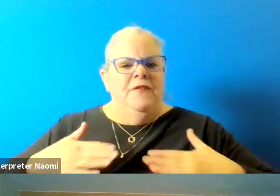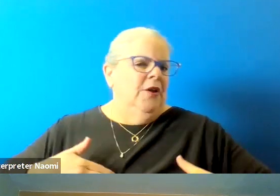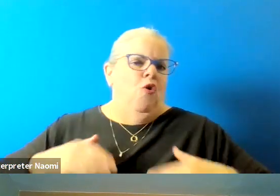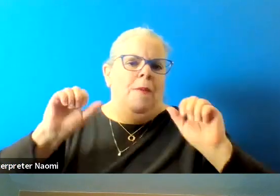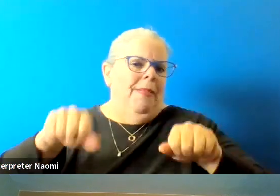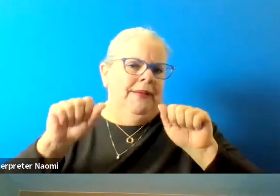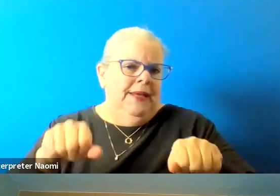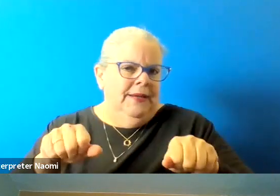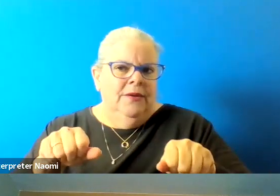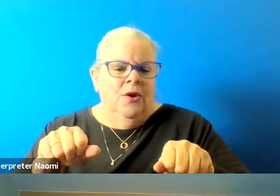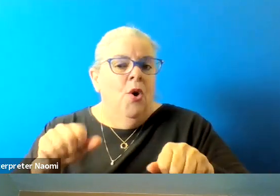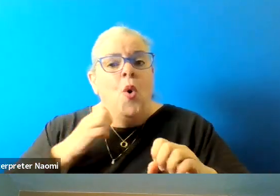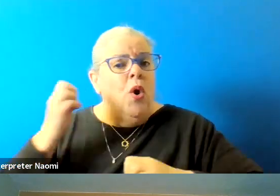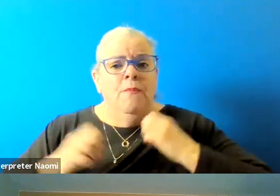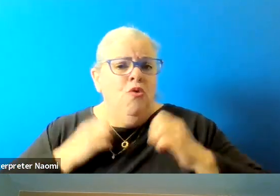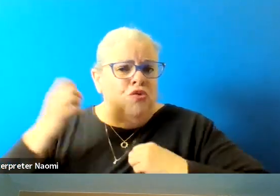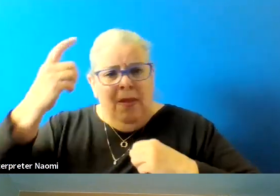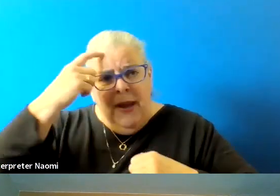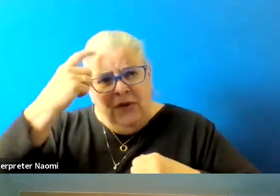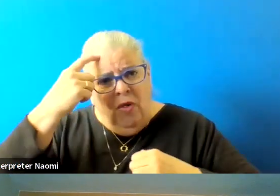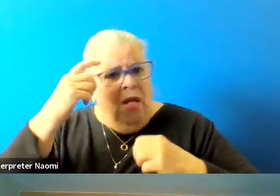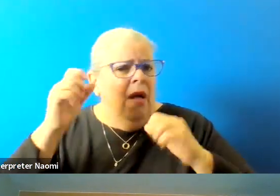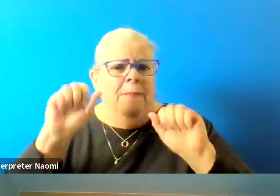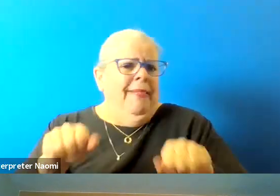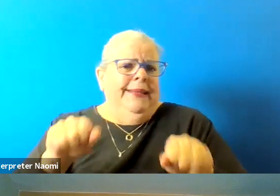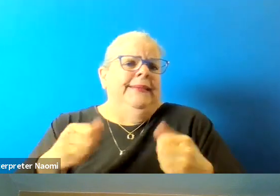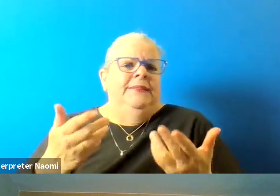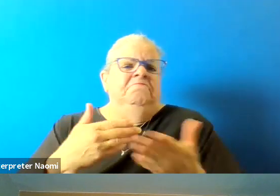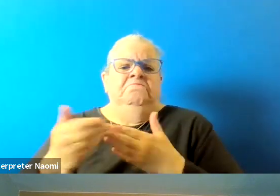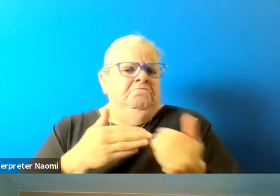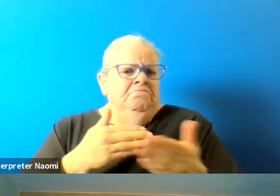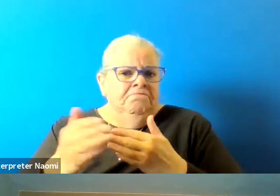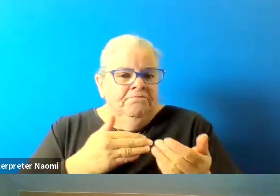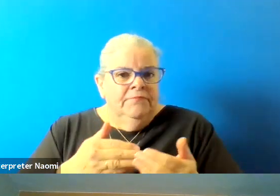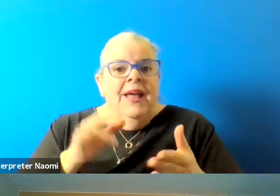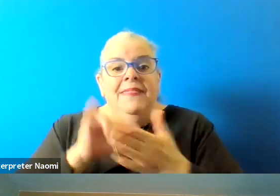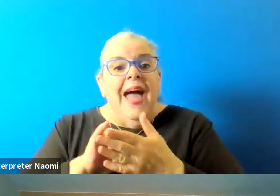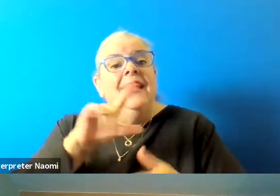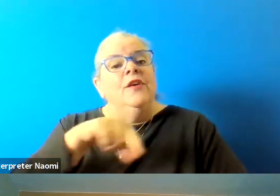or emotional, mental standing. And that is a quality of life.